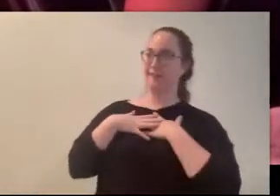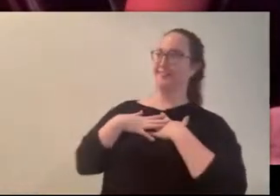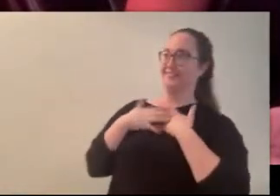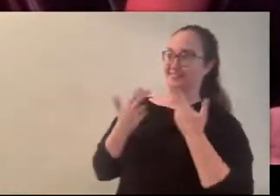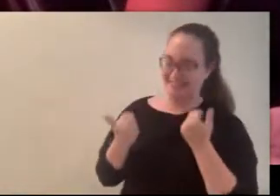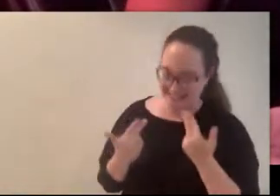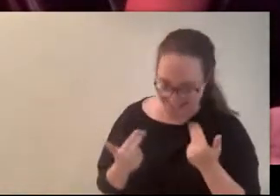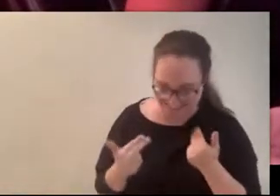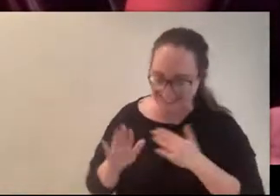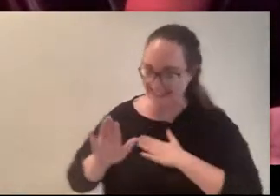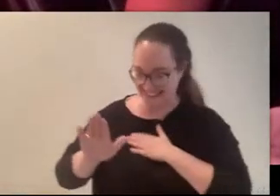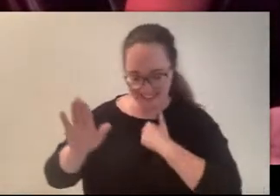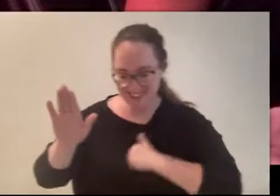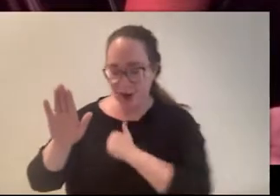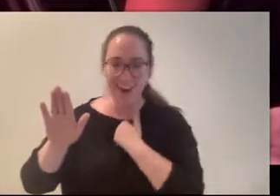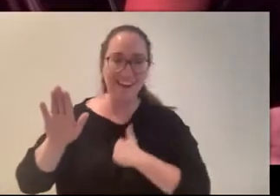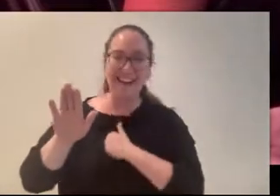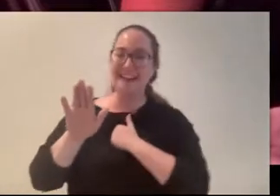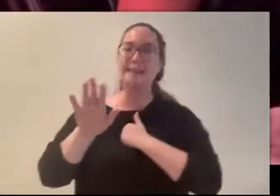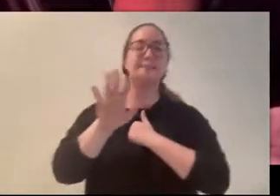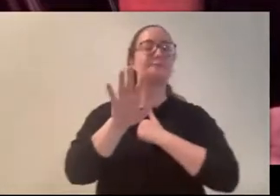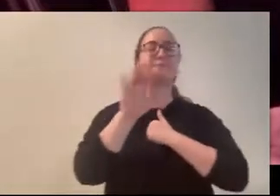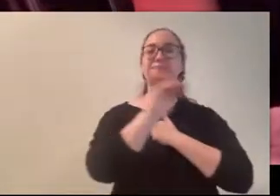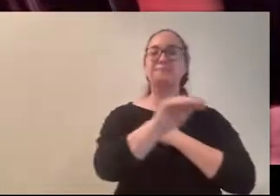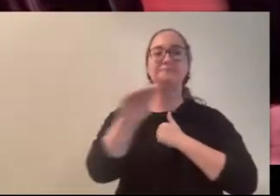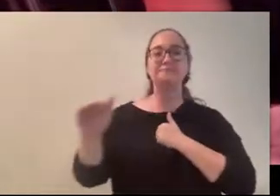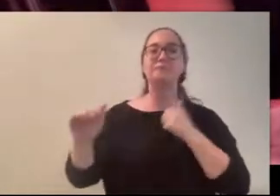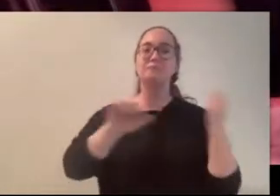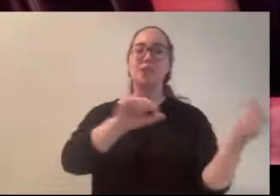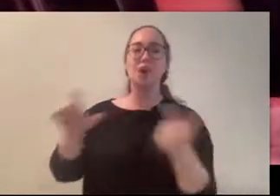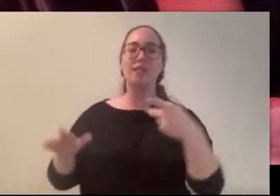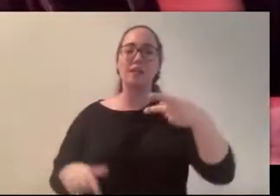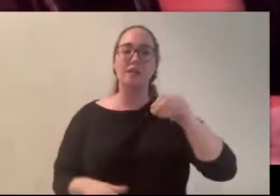Sorry.. to all of our our podcast listeners, I don't know if you can see it on our YouTube